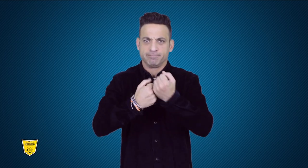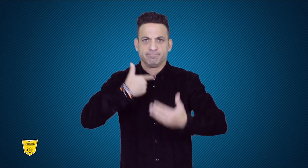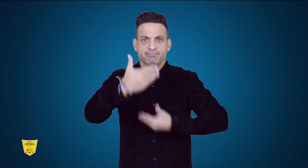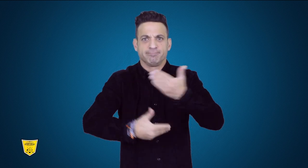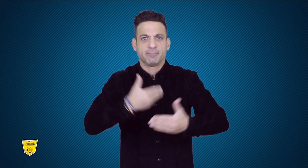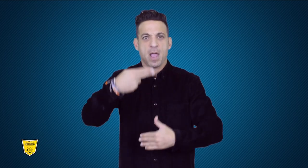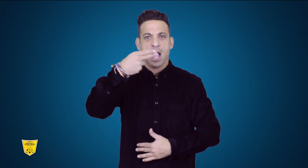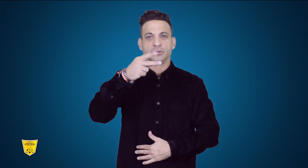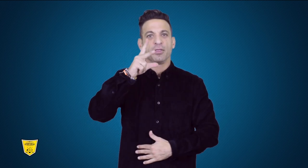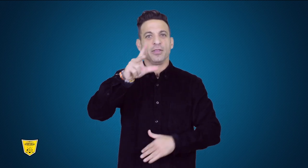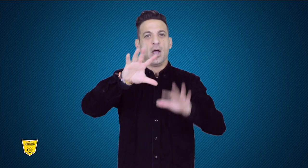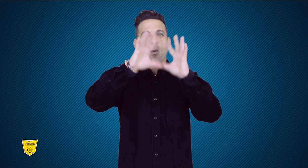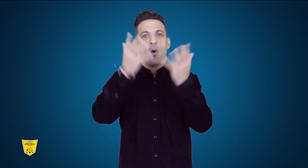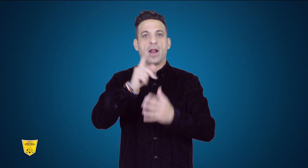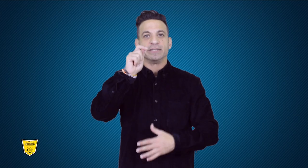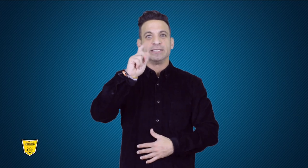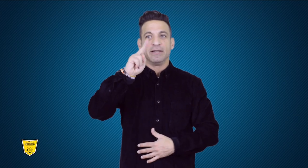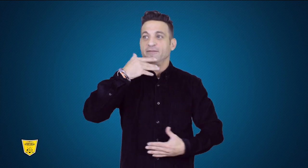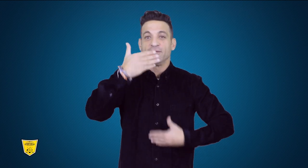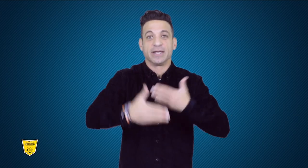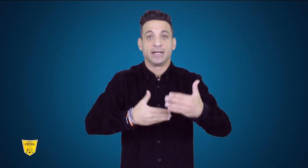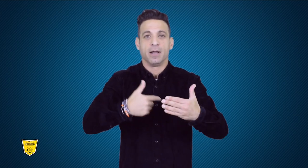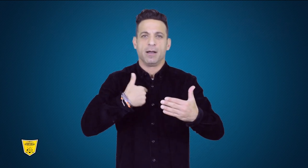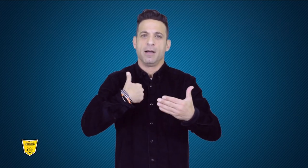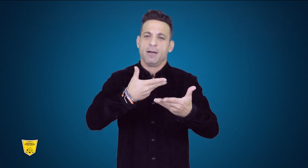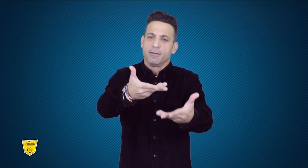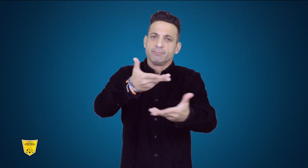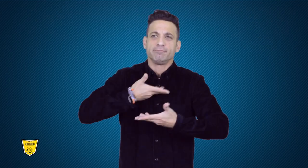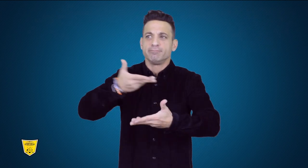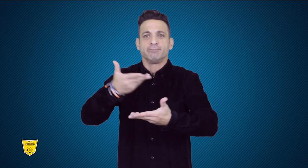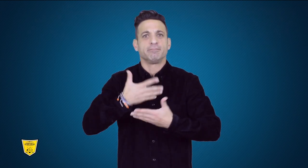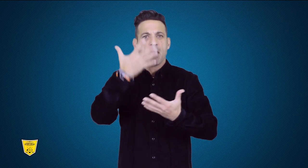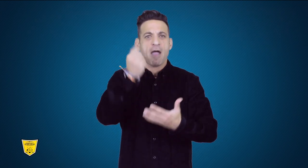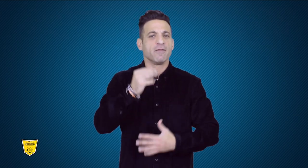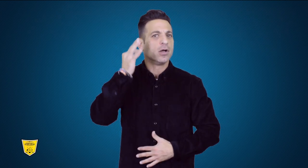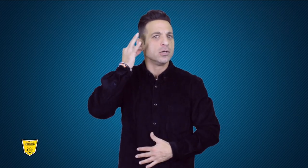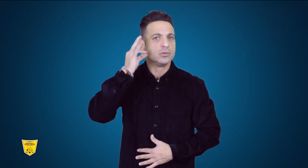and want to support our work at H3 World TV,